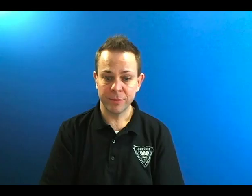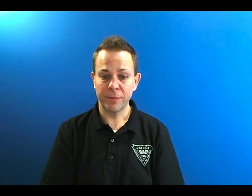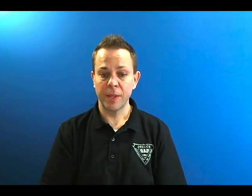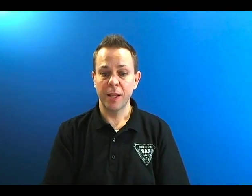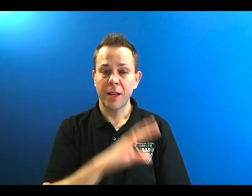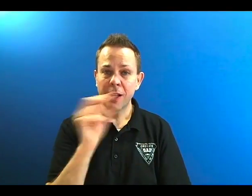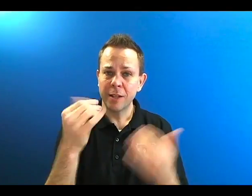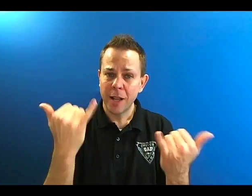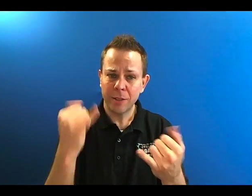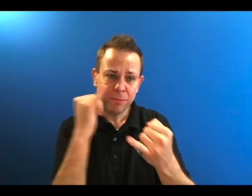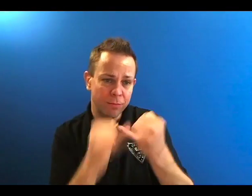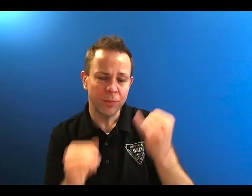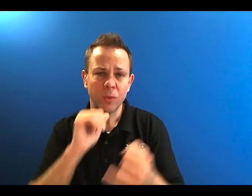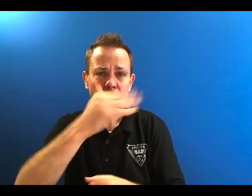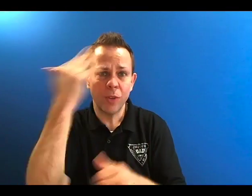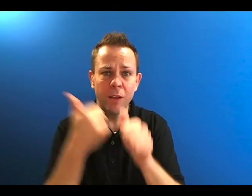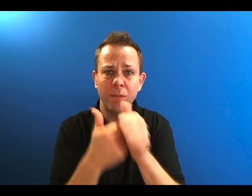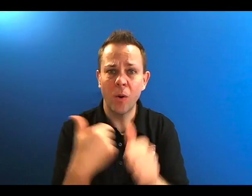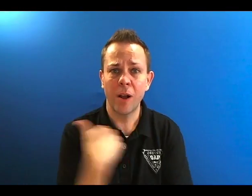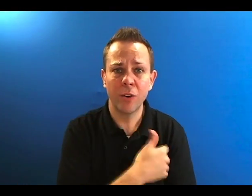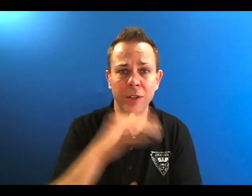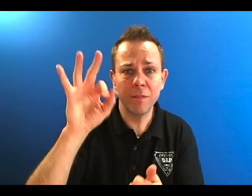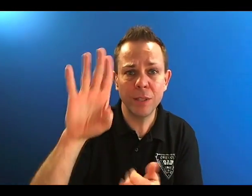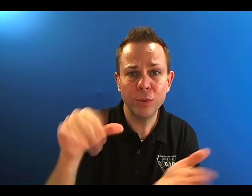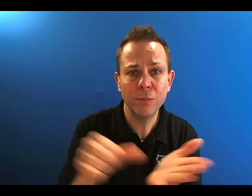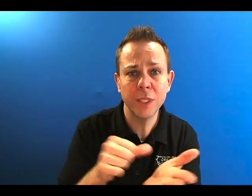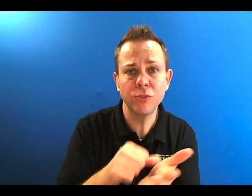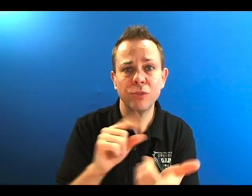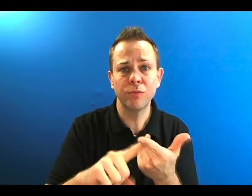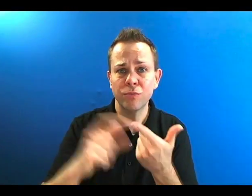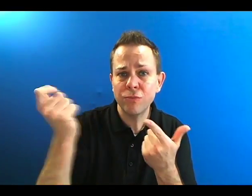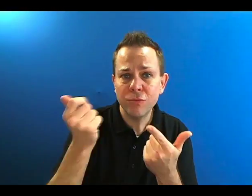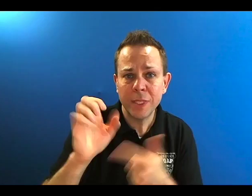change of date. Please do not forget to follow our facebook, sign up for free